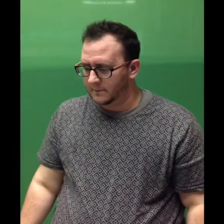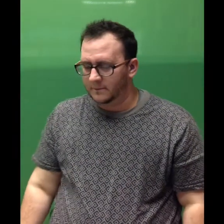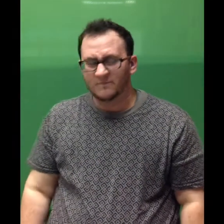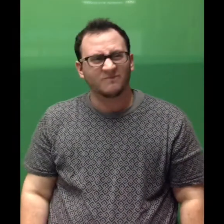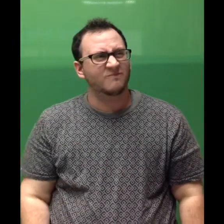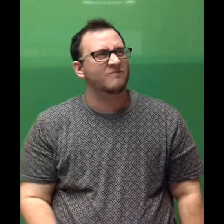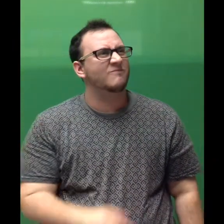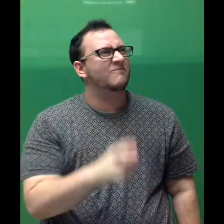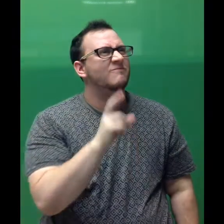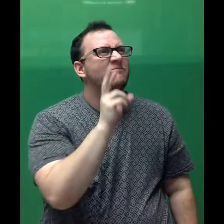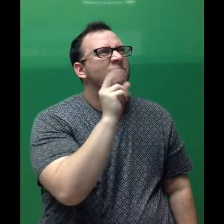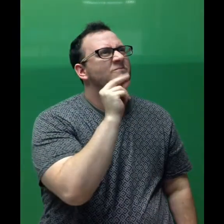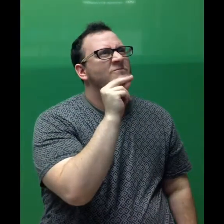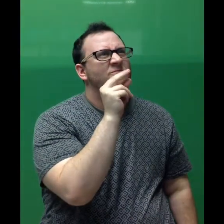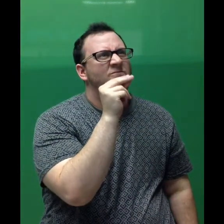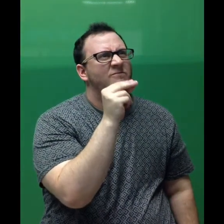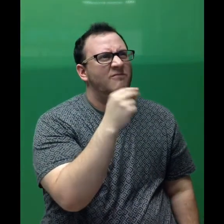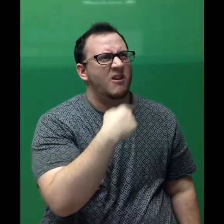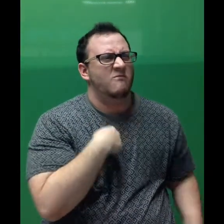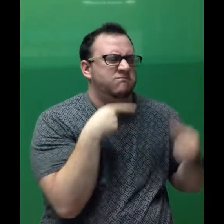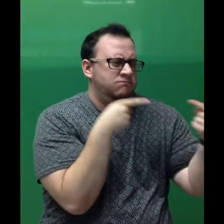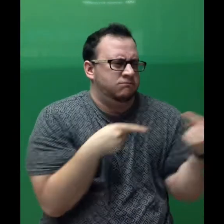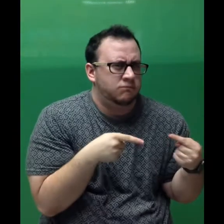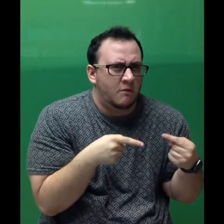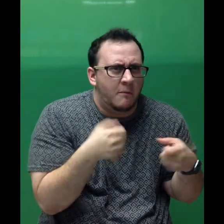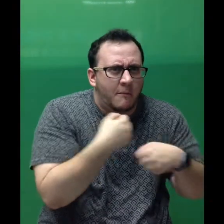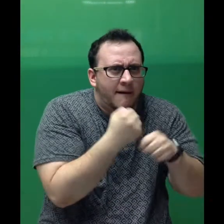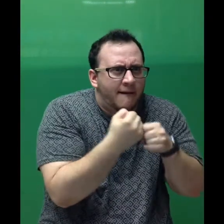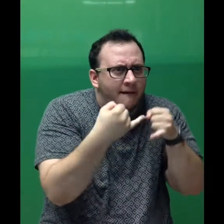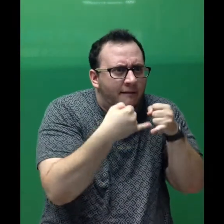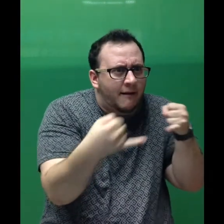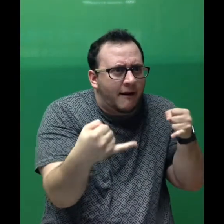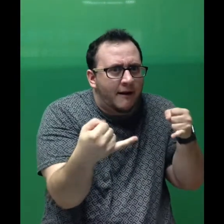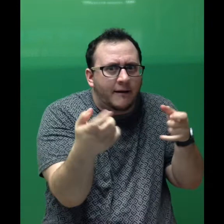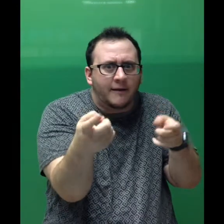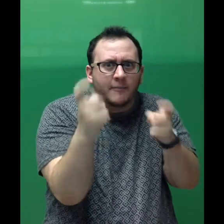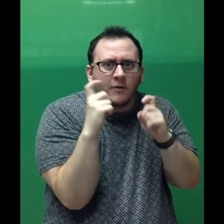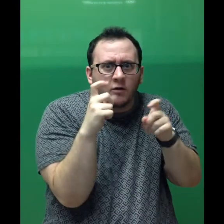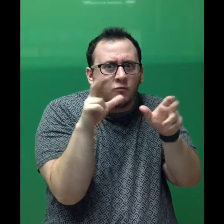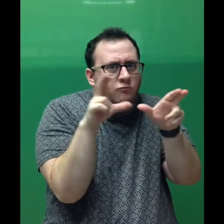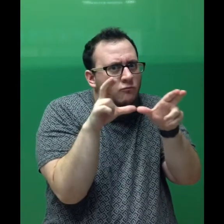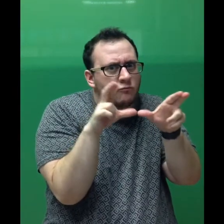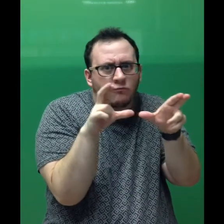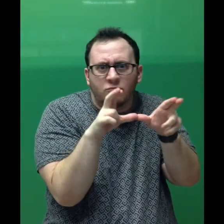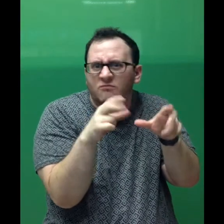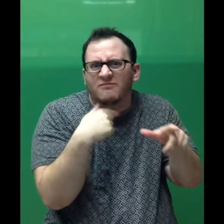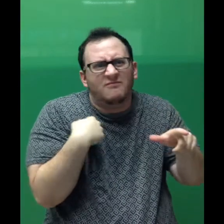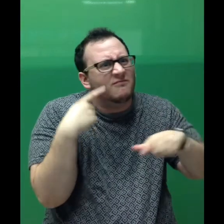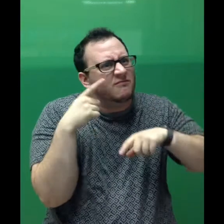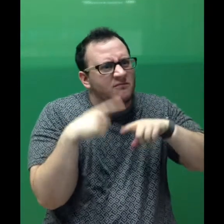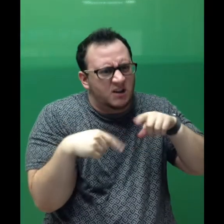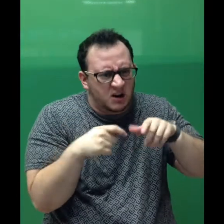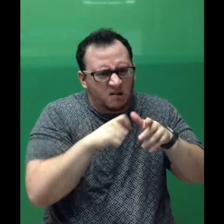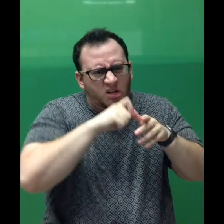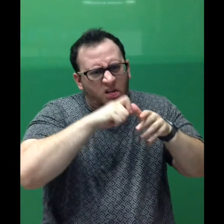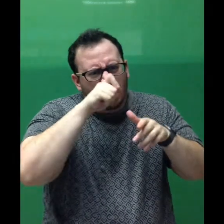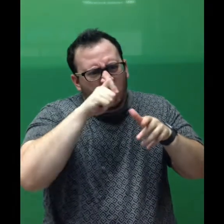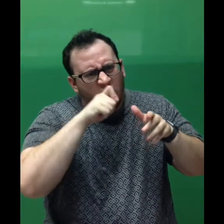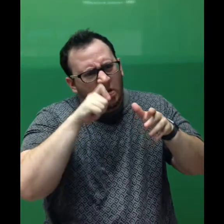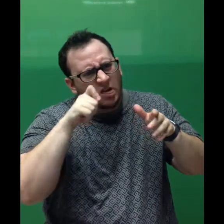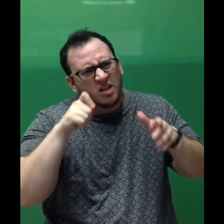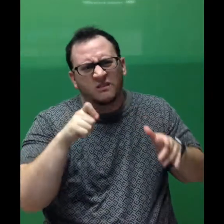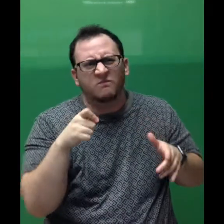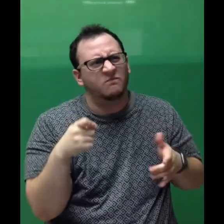"ME? No, not me. I can't draw a straight line with a ruler."